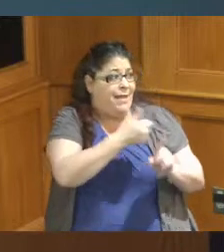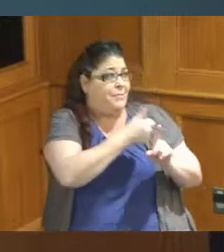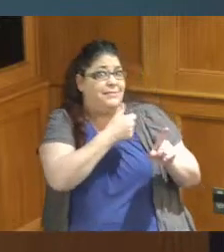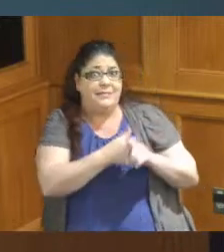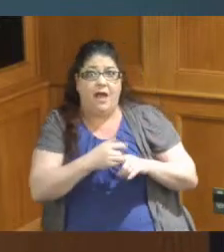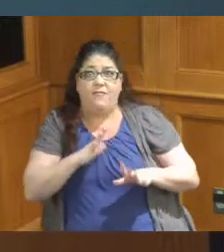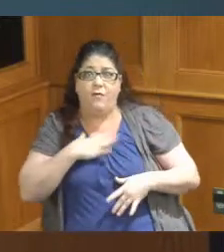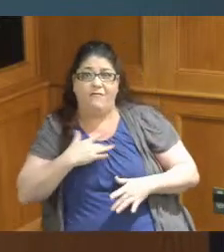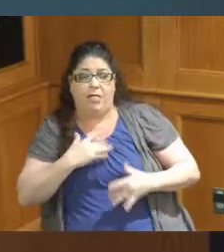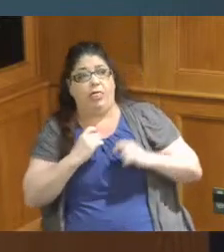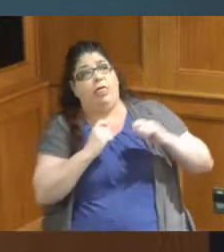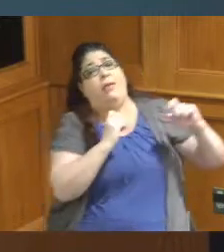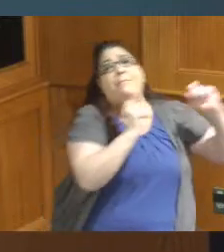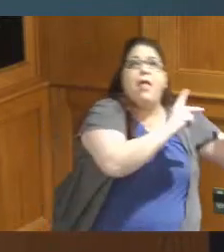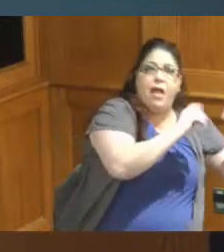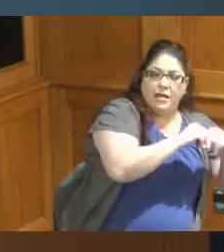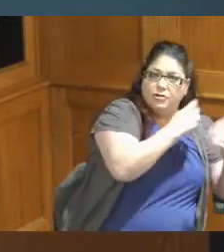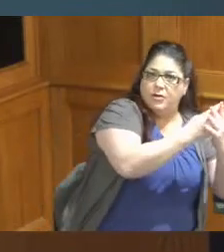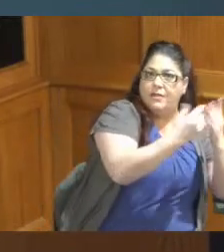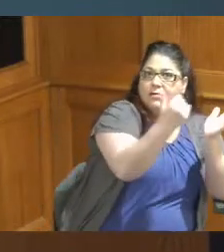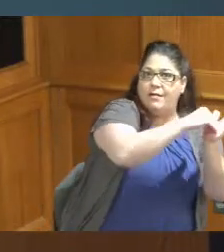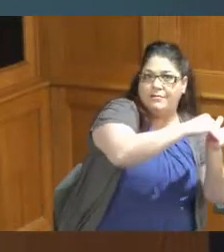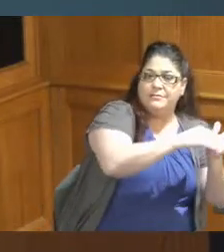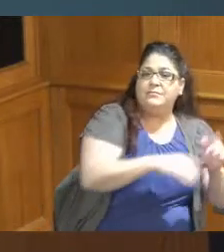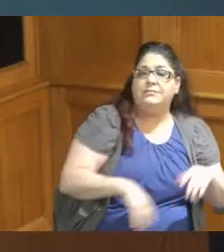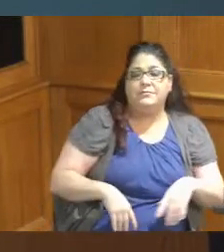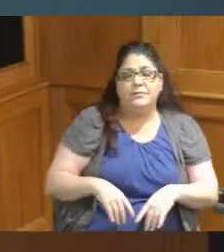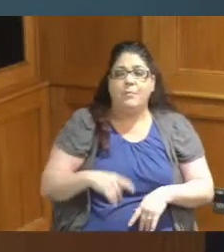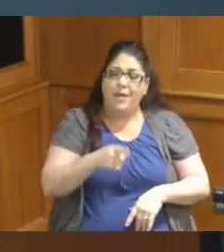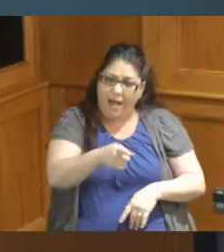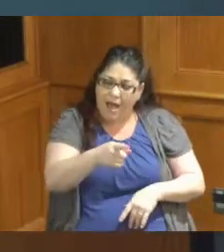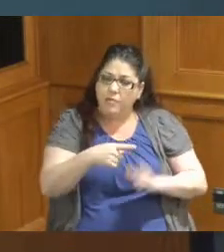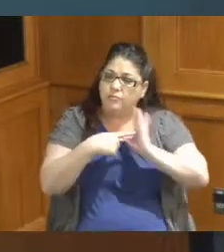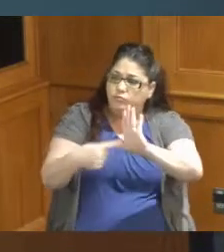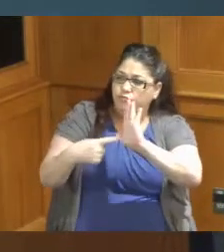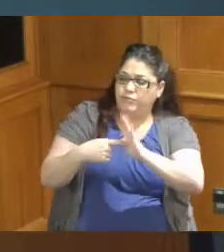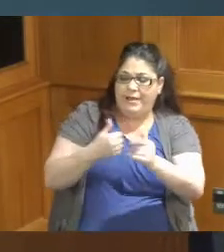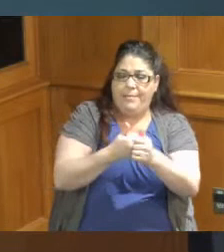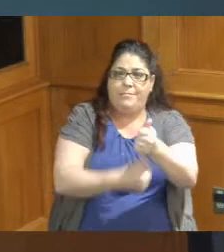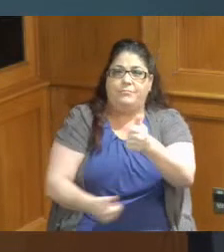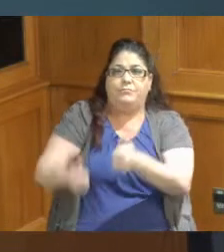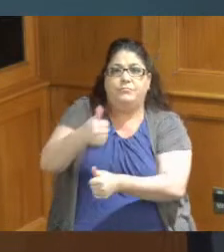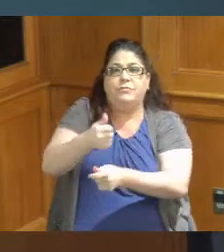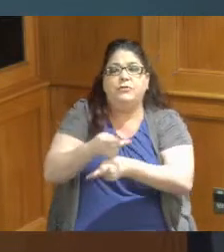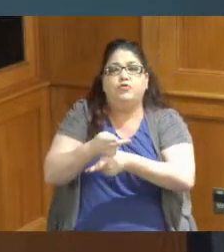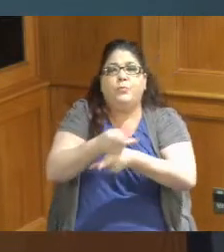in but they showed him and walked through it with him and now he's a supervisor leader as